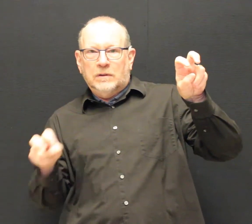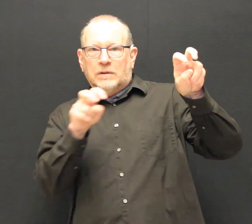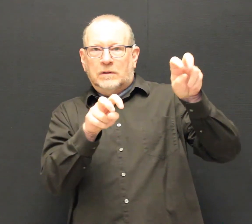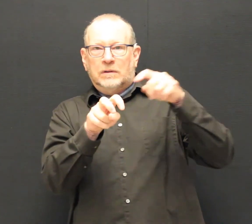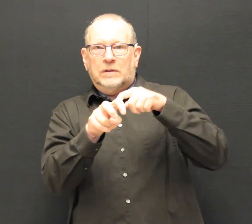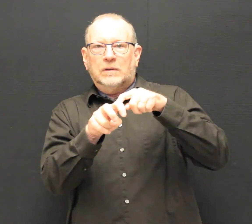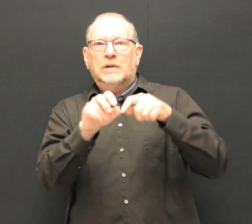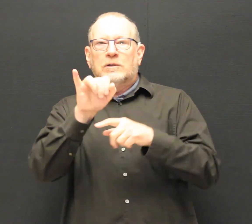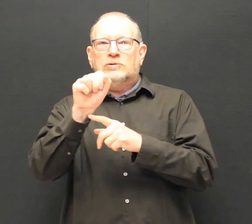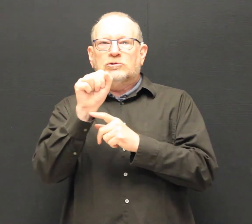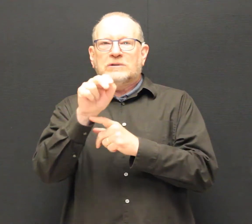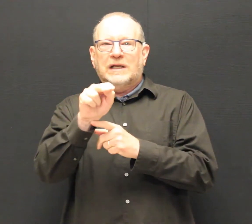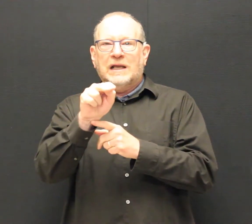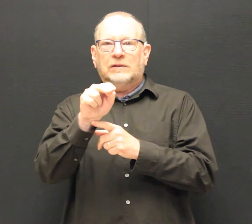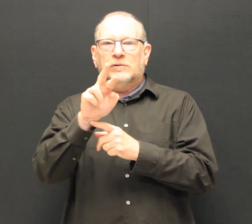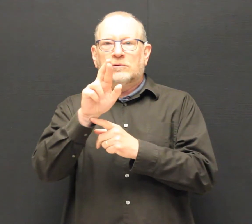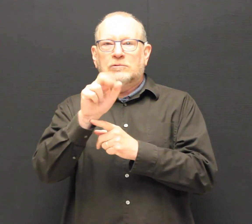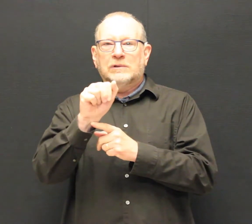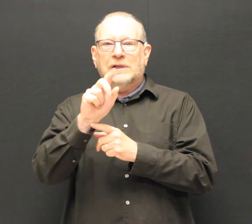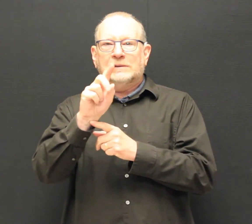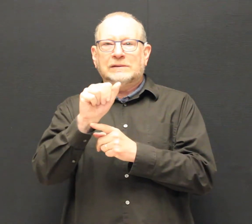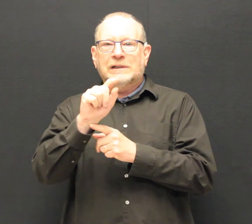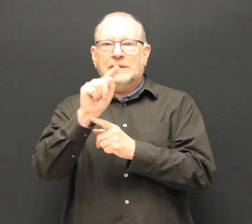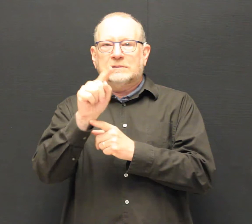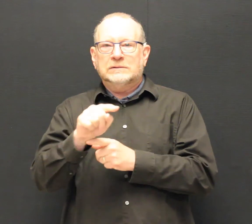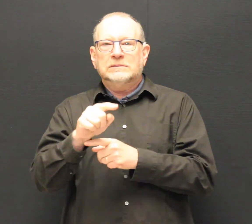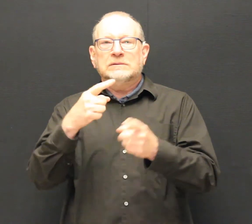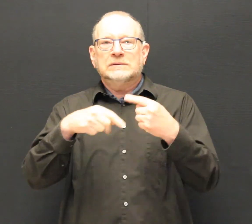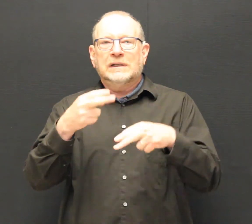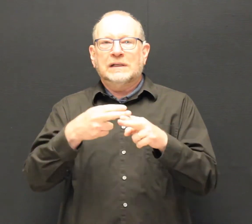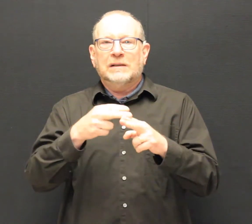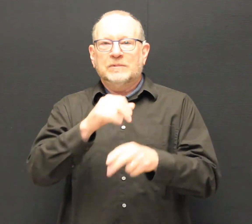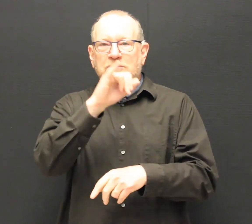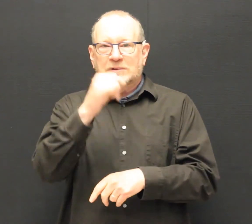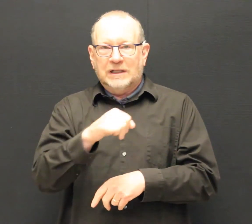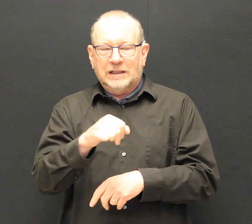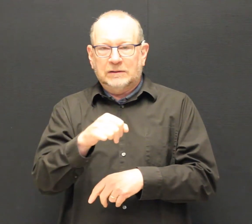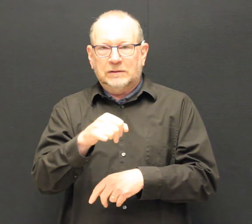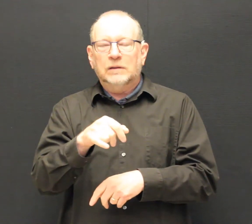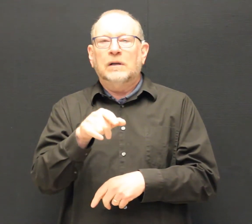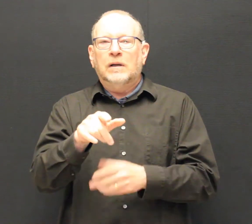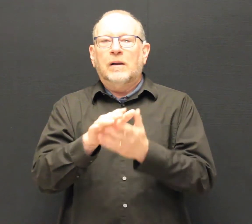Jan Radatz is acting Program Development Supervisor, taking over Amy’s duties.